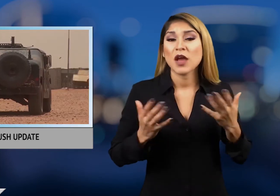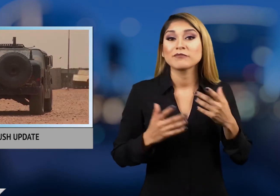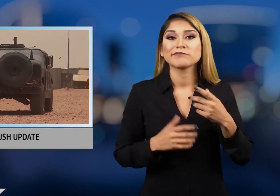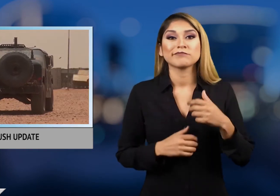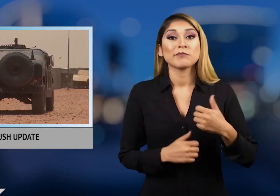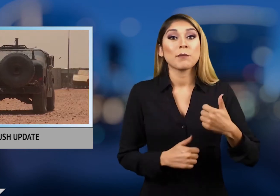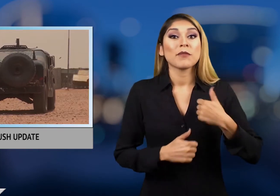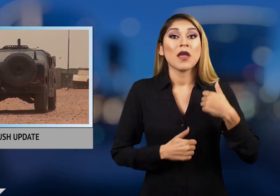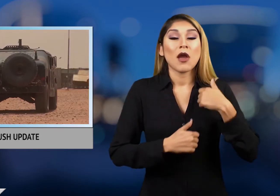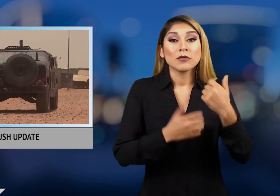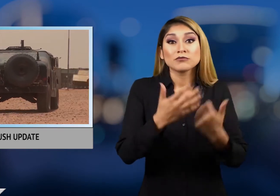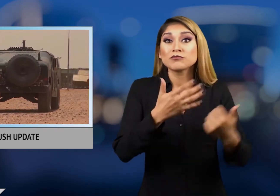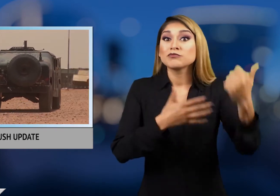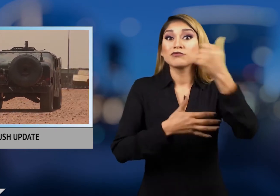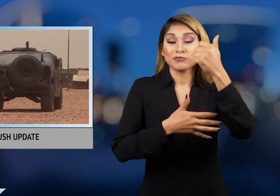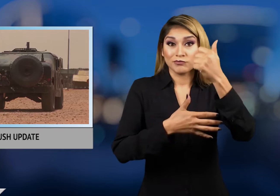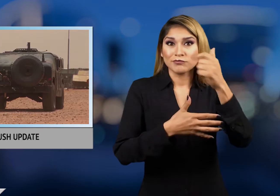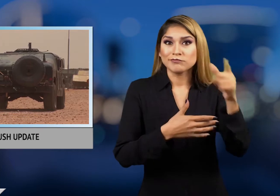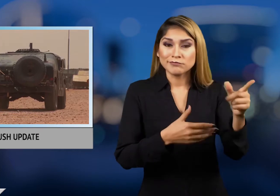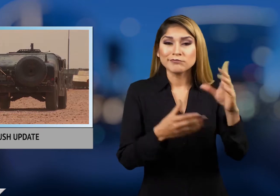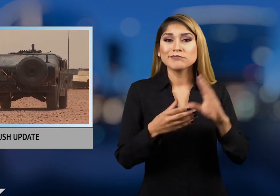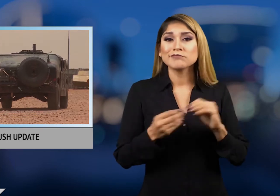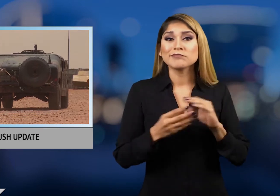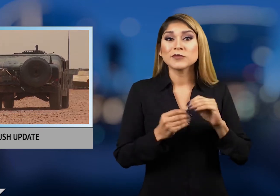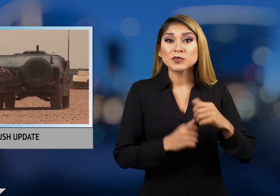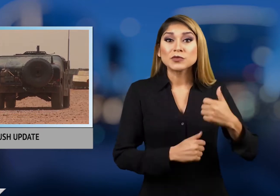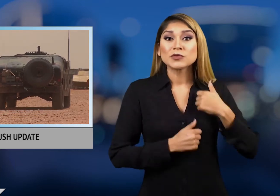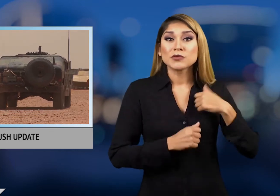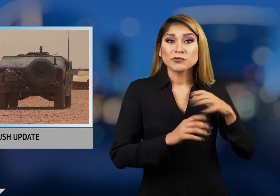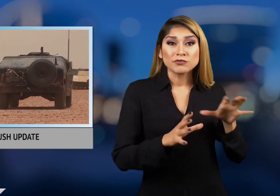According to military officials the U.S. Army team was